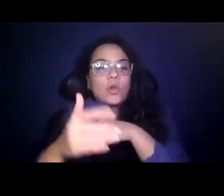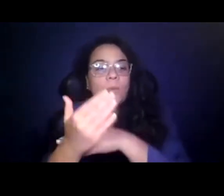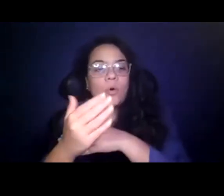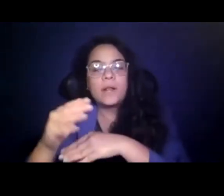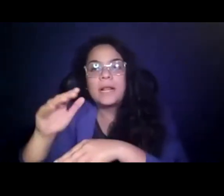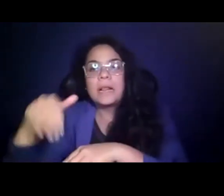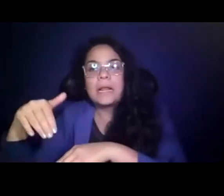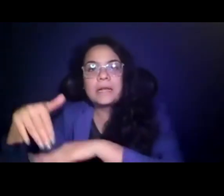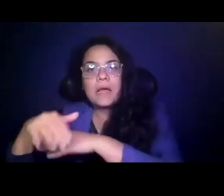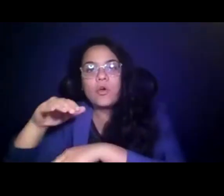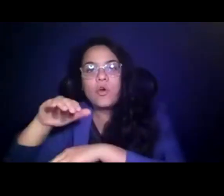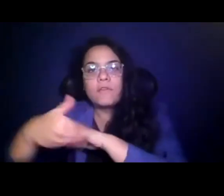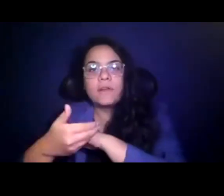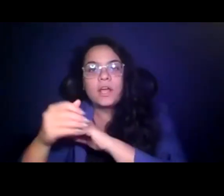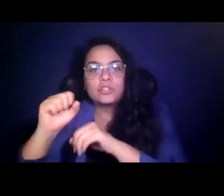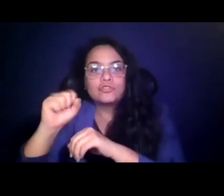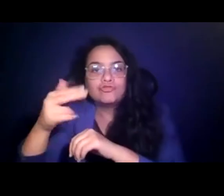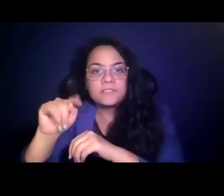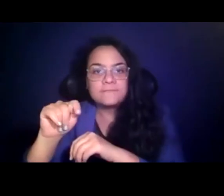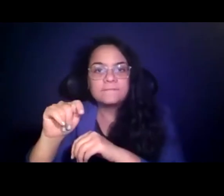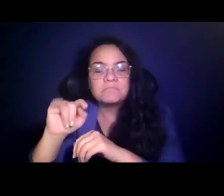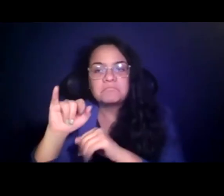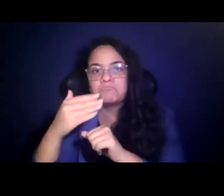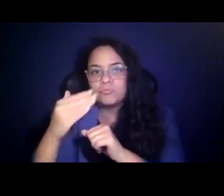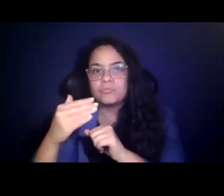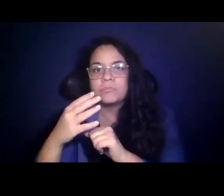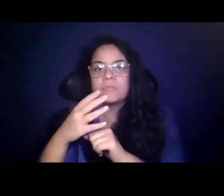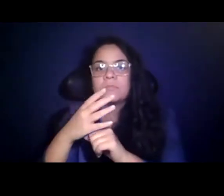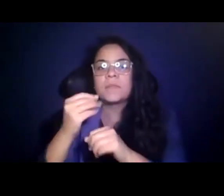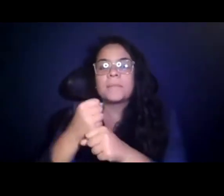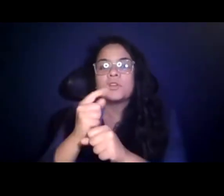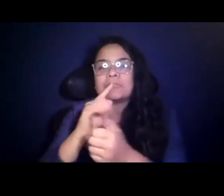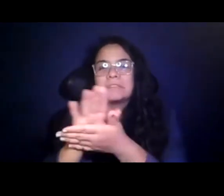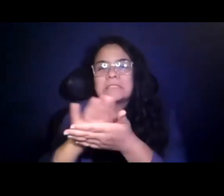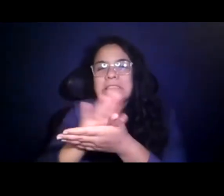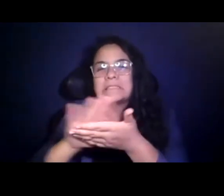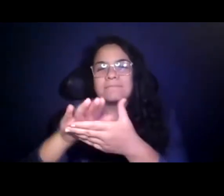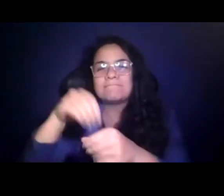15:18:02 and ensuring PPE for workers and hygiene measures for vehicles increases safety for all riders.